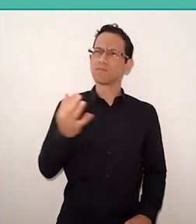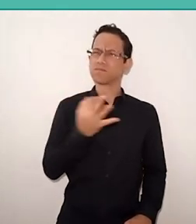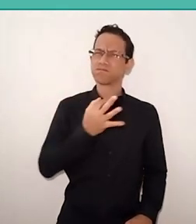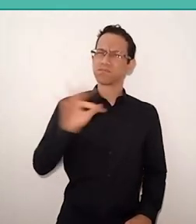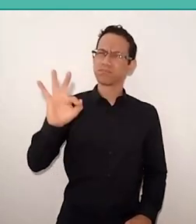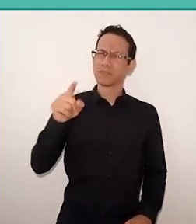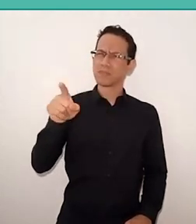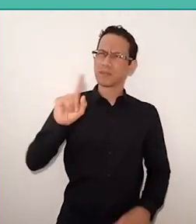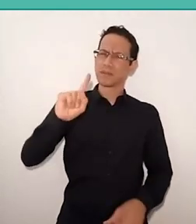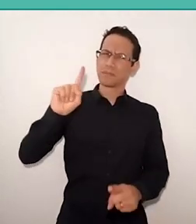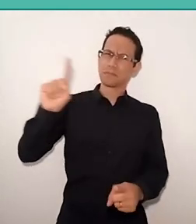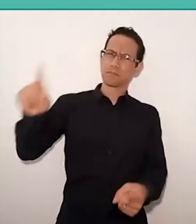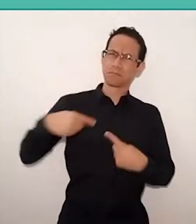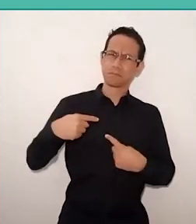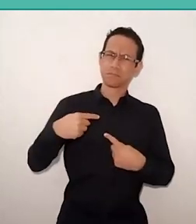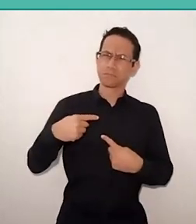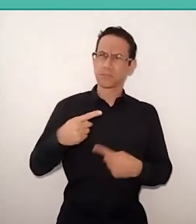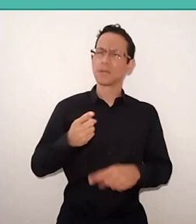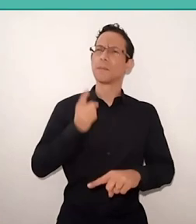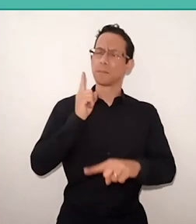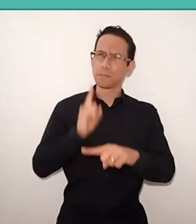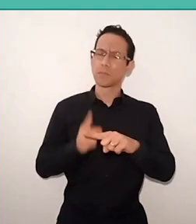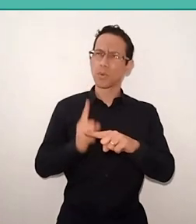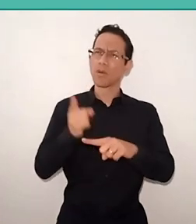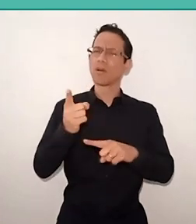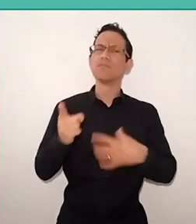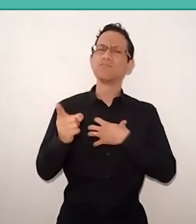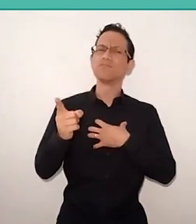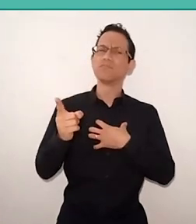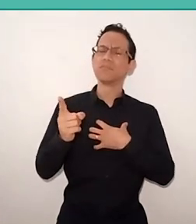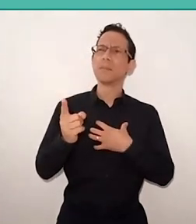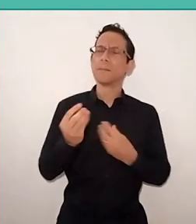that led him to assault you without you to do nothing for him.